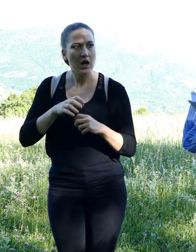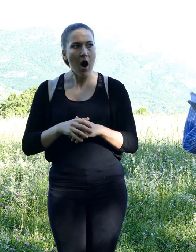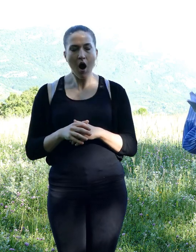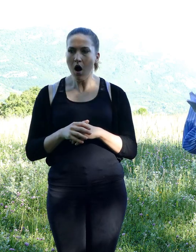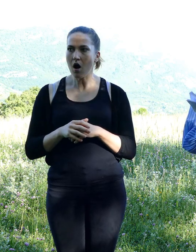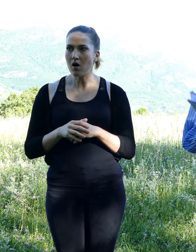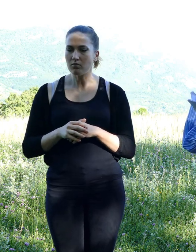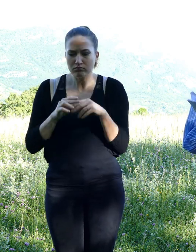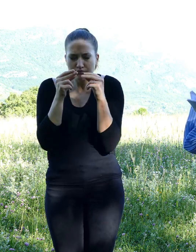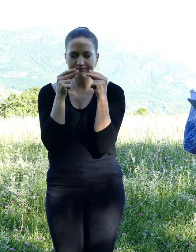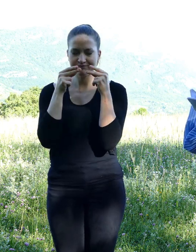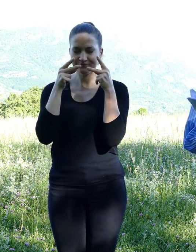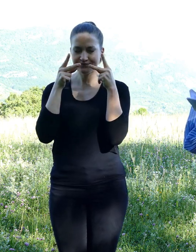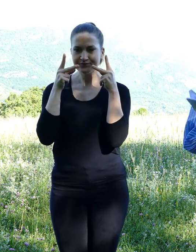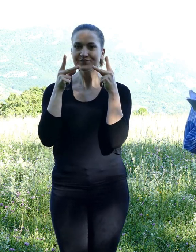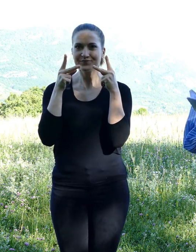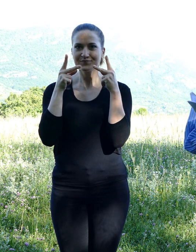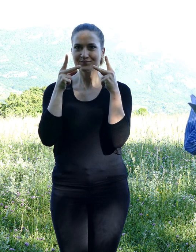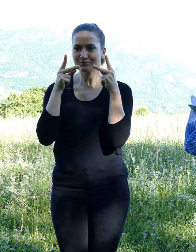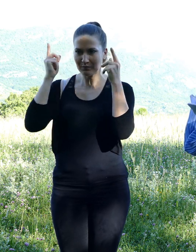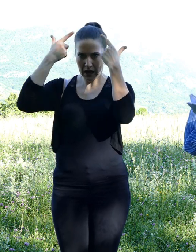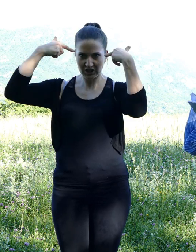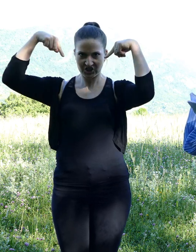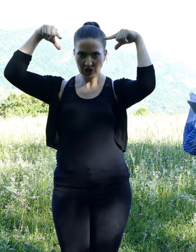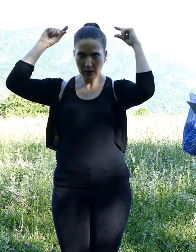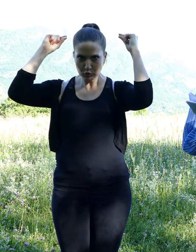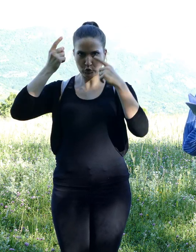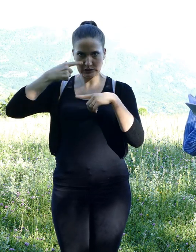The awakening of the squirrel, well-named Diabou, was full of confusion